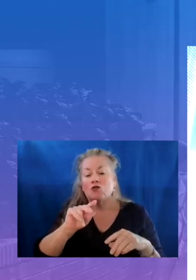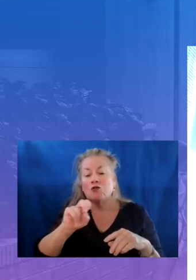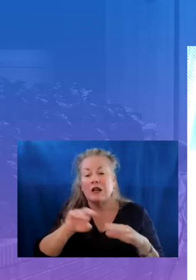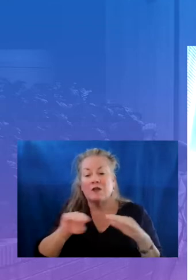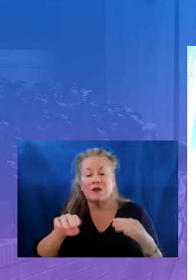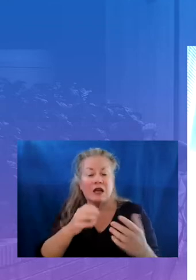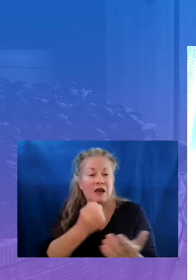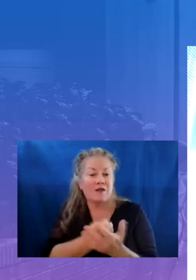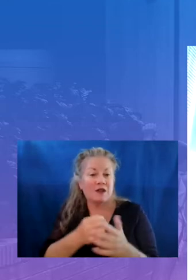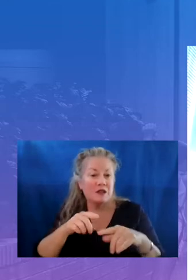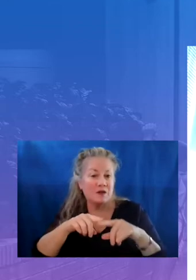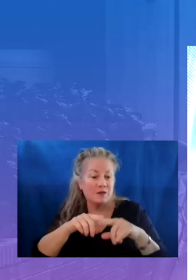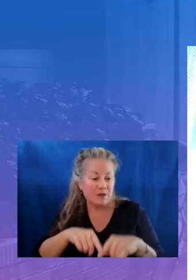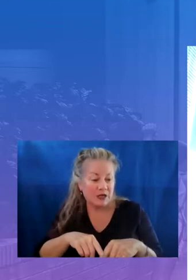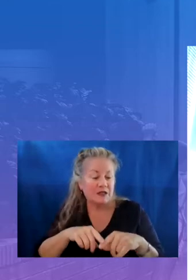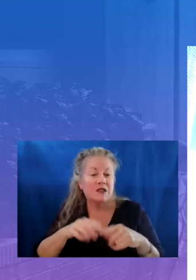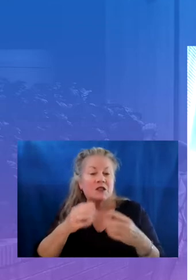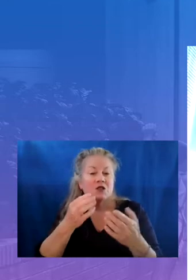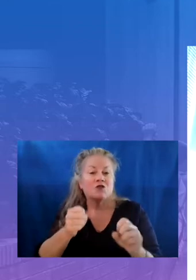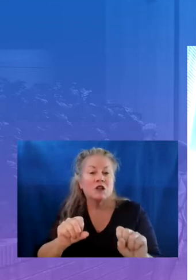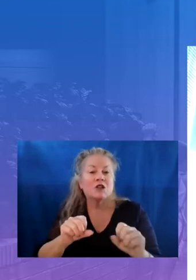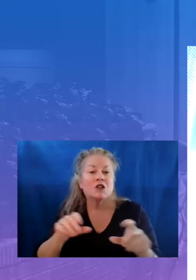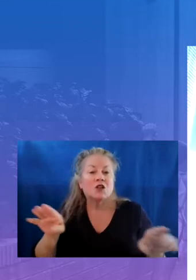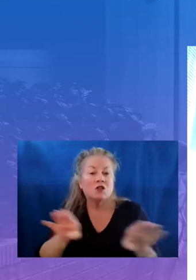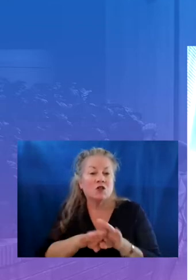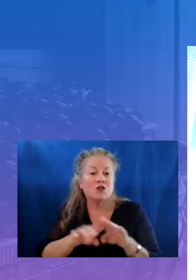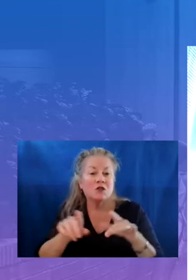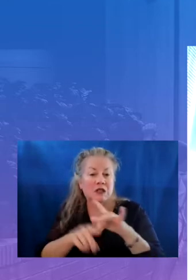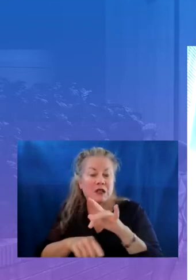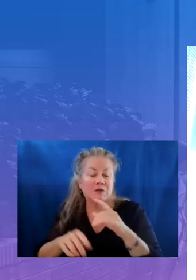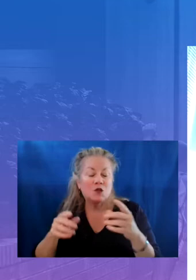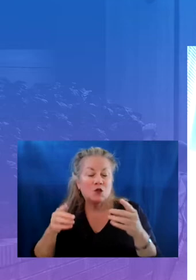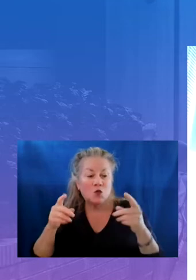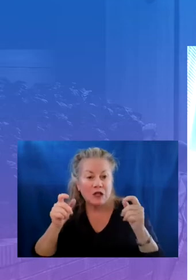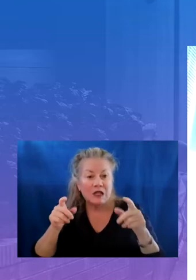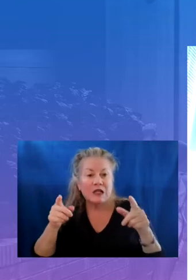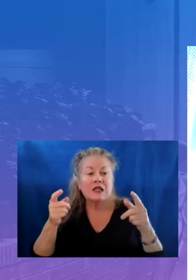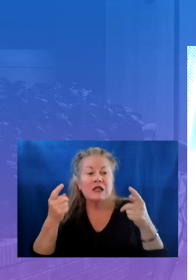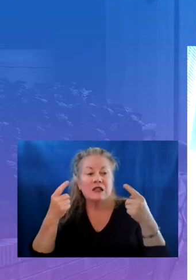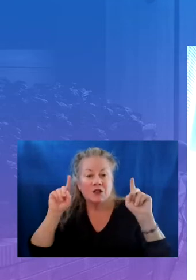and skills gaps as quickly and efficiently as possible the goal of tailored acceleration is to